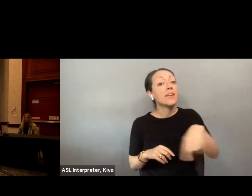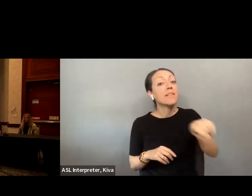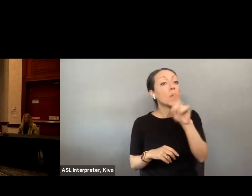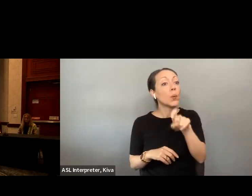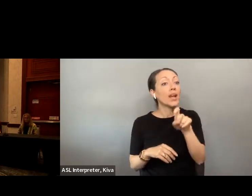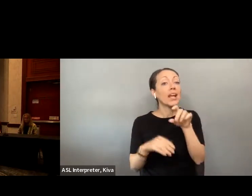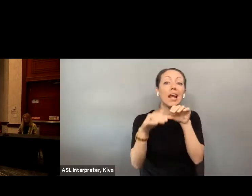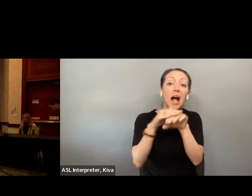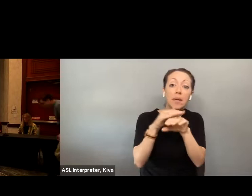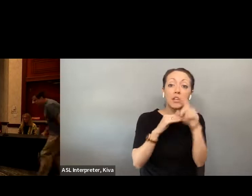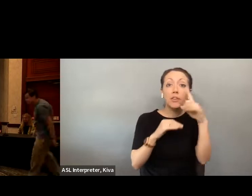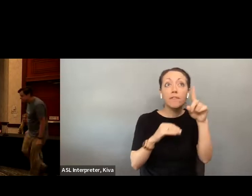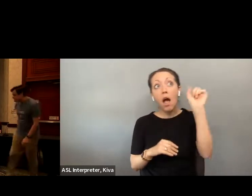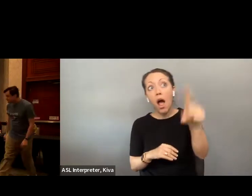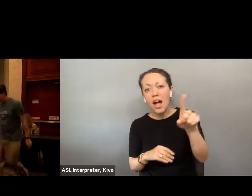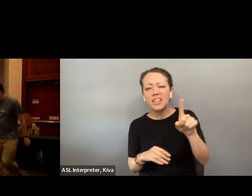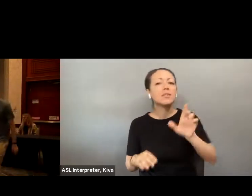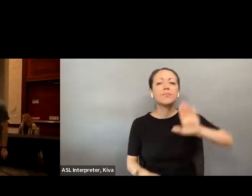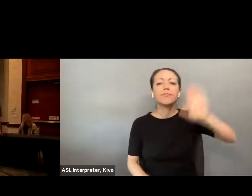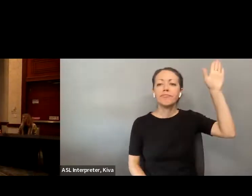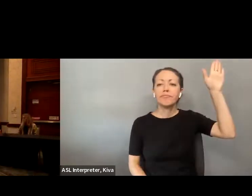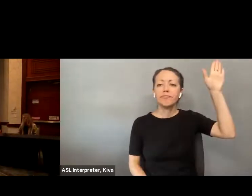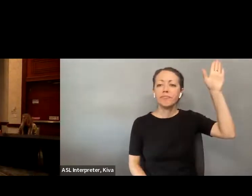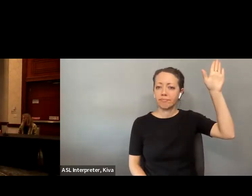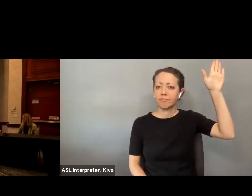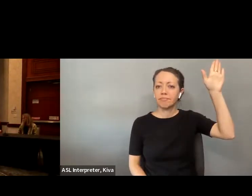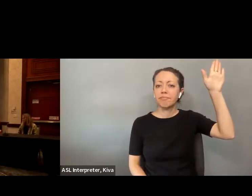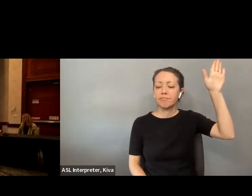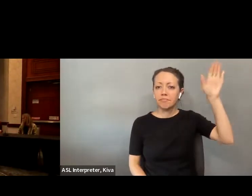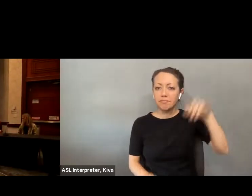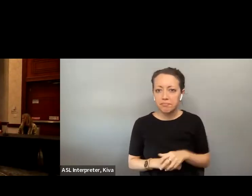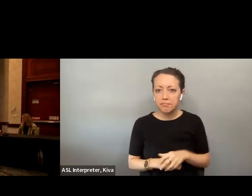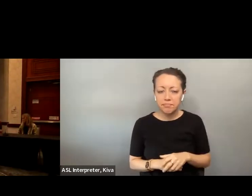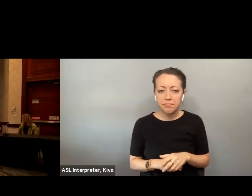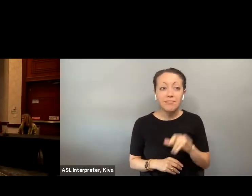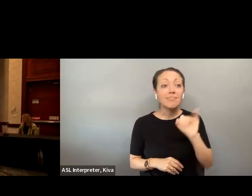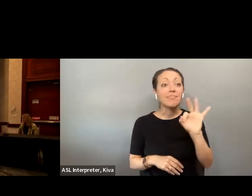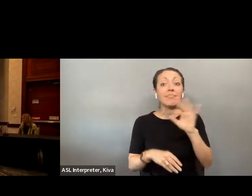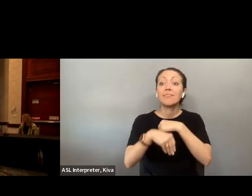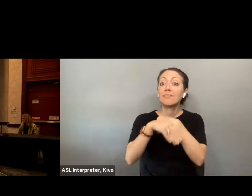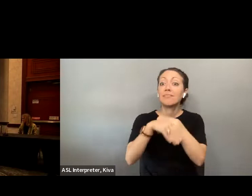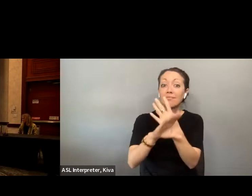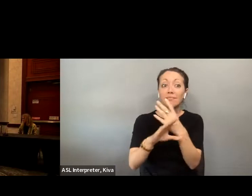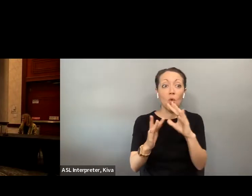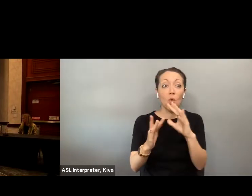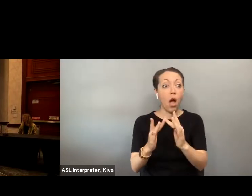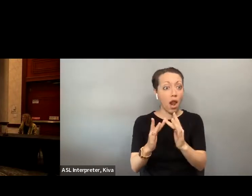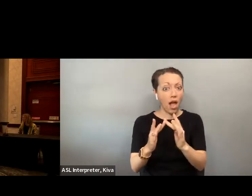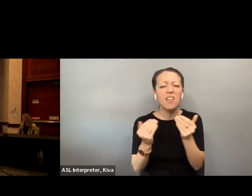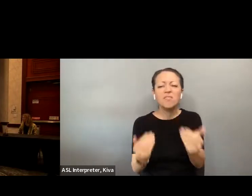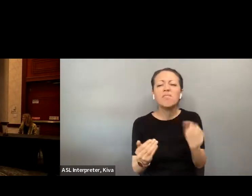panels and I will introduce them when they are in the room When they're in the room. If you need an accommodate need an accommodation. . If you need an accommodation